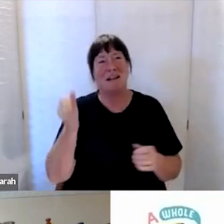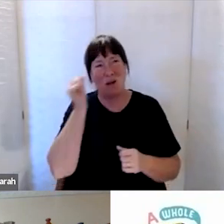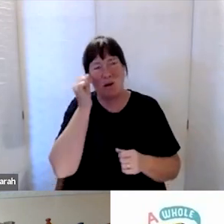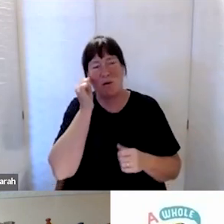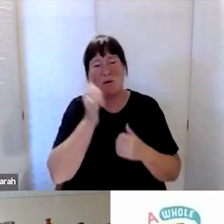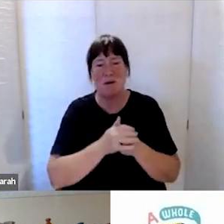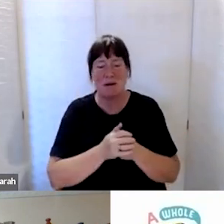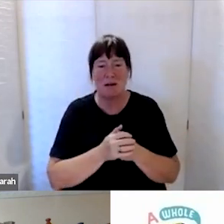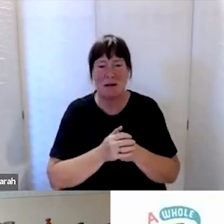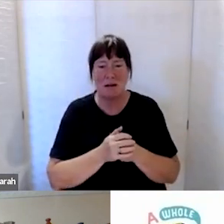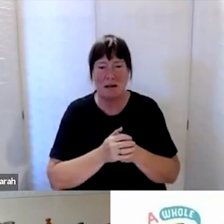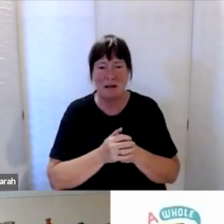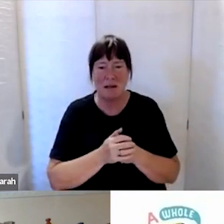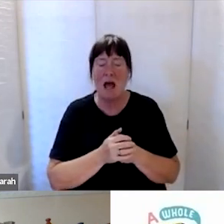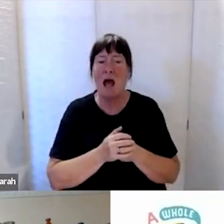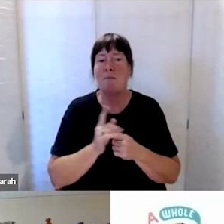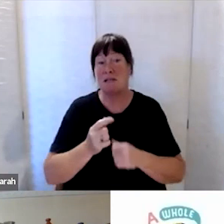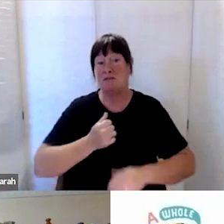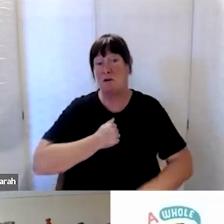But just from my personal experience